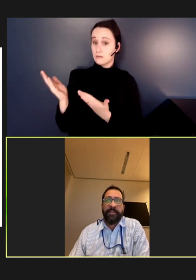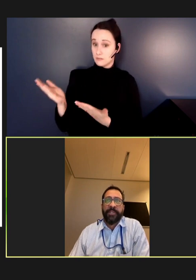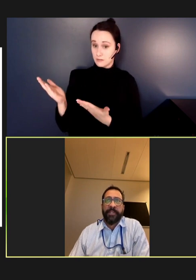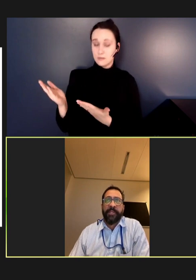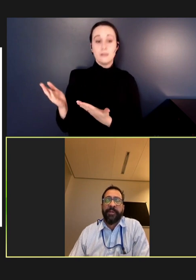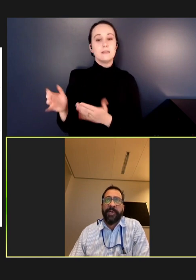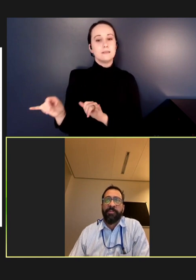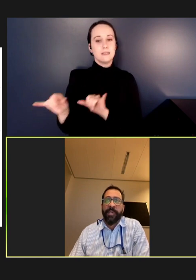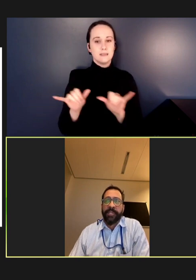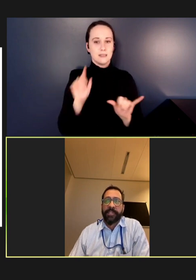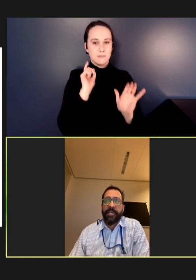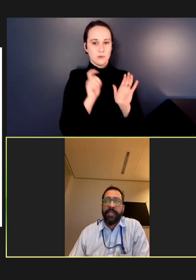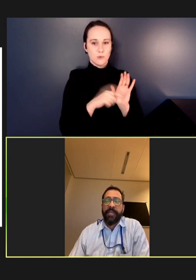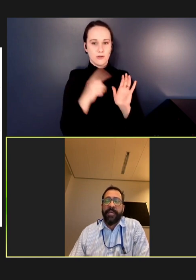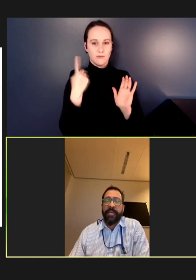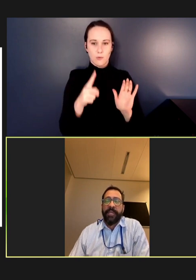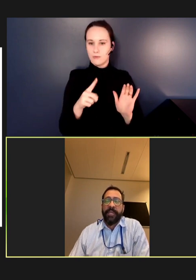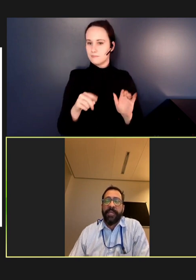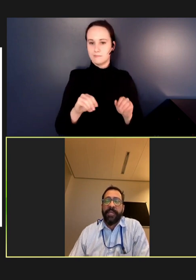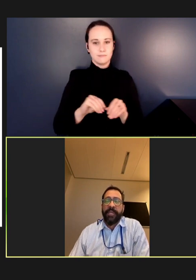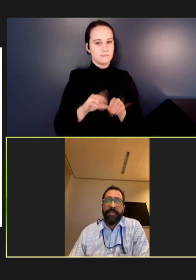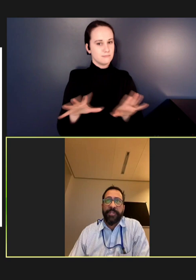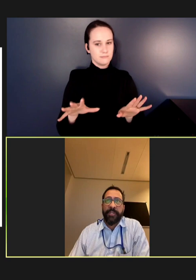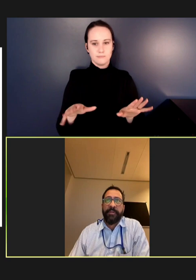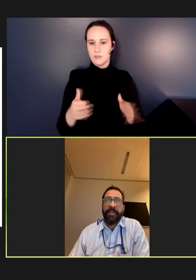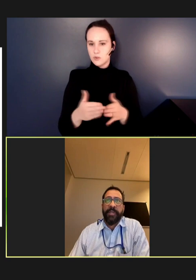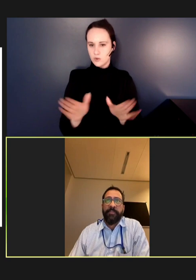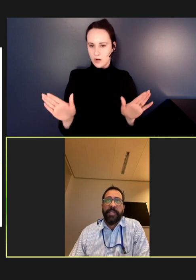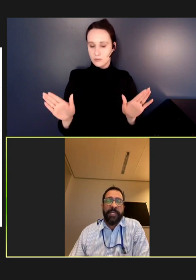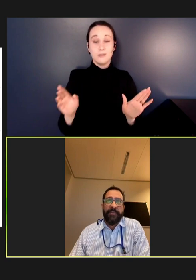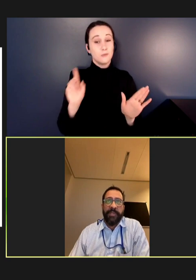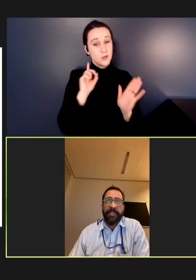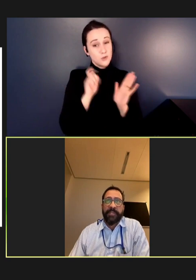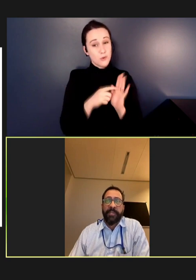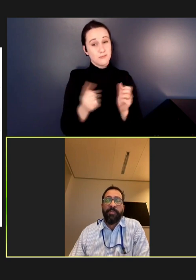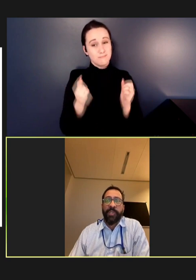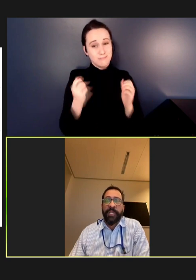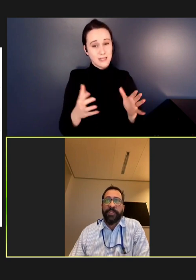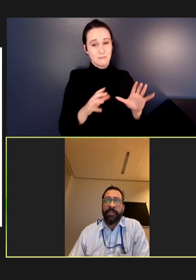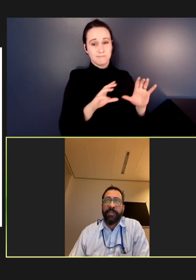we're seeing a lot of outbreaks and resurgence of transmission because of this accumulation of